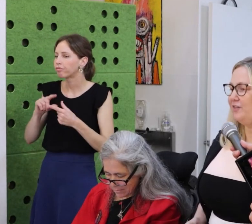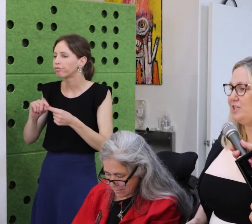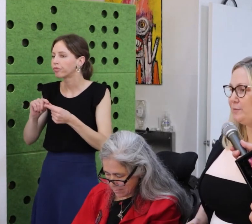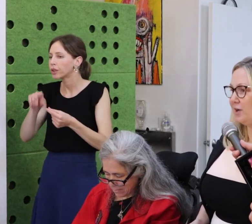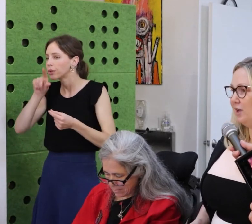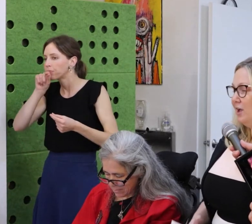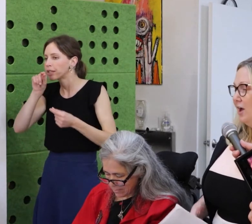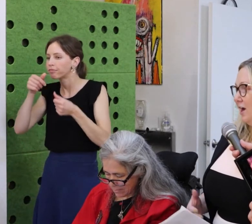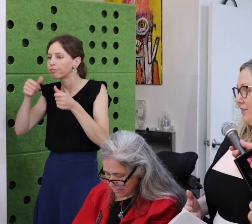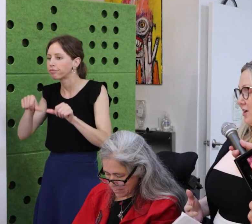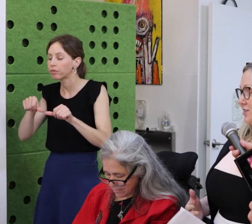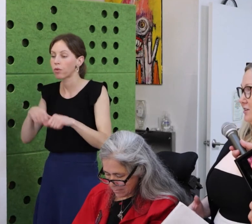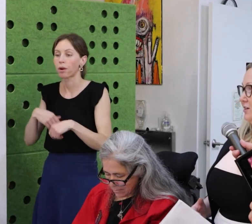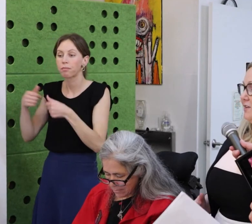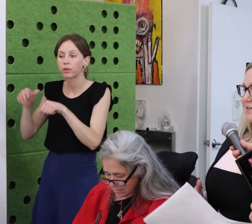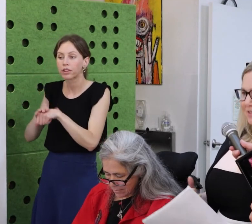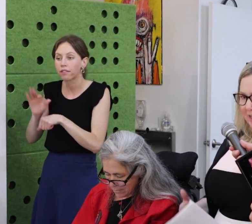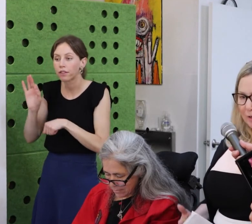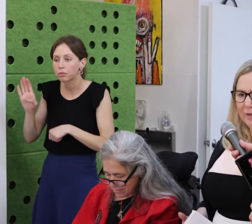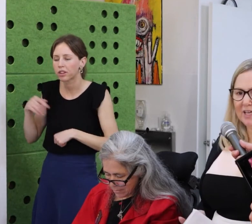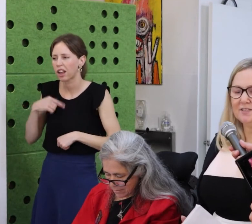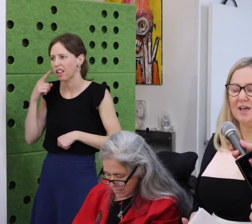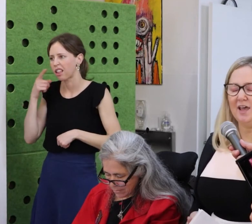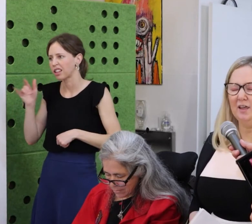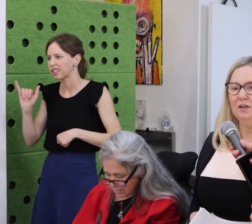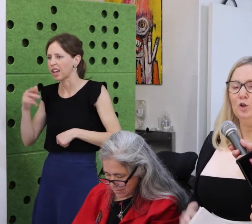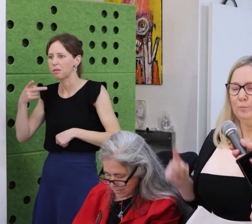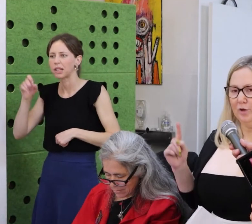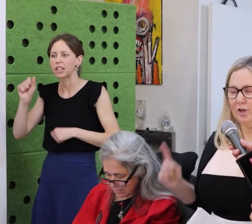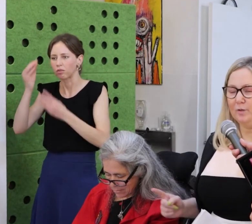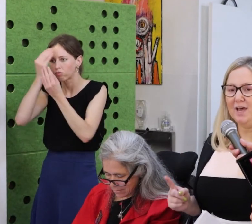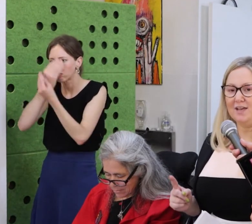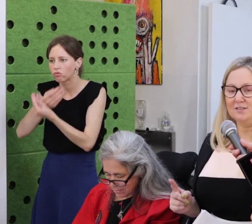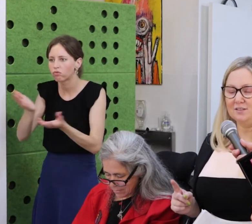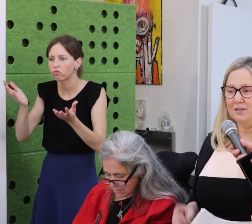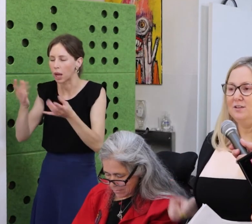15 years later, fully coming to terms with my disability,